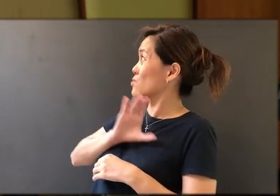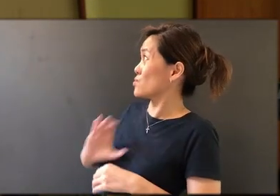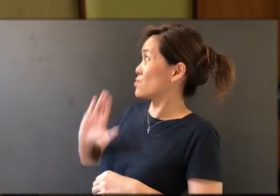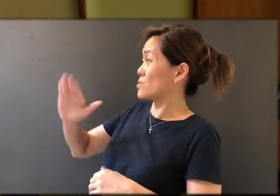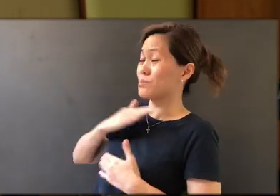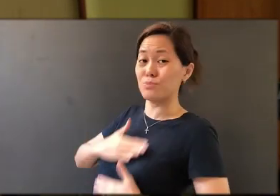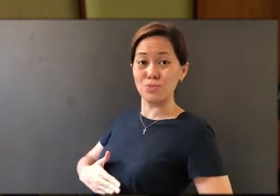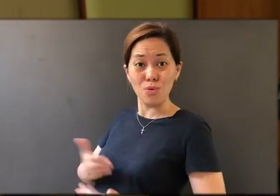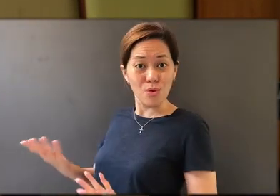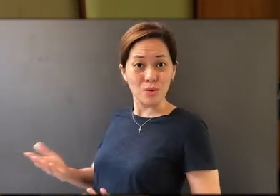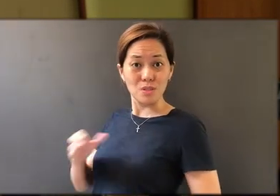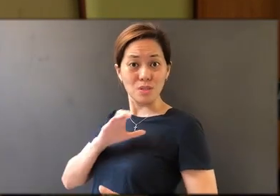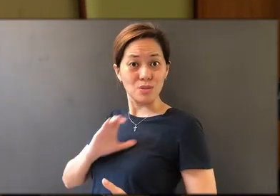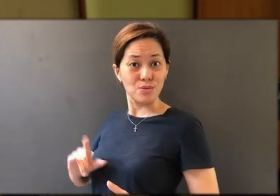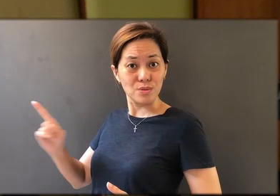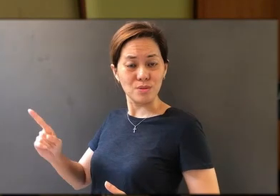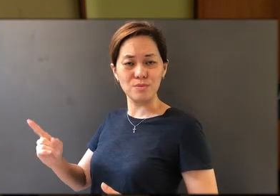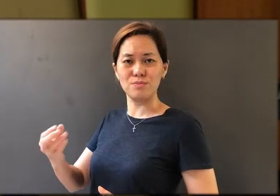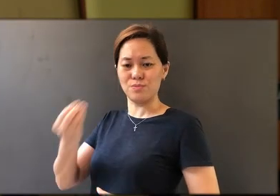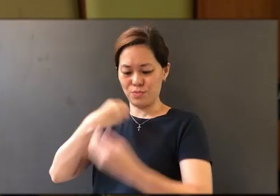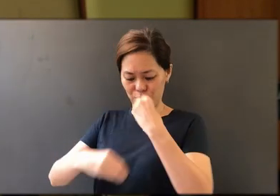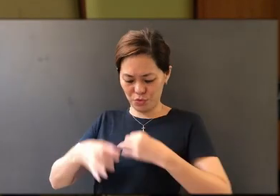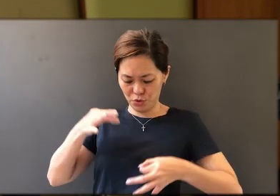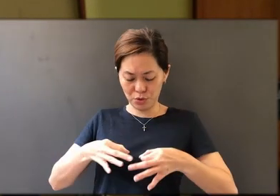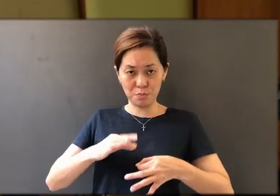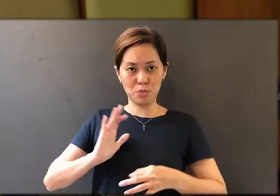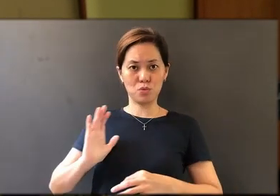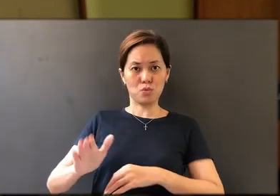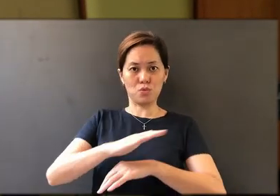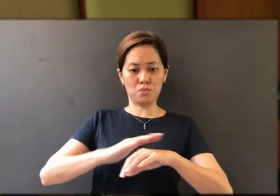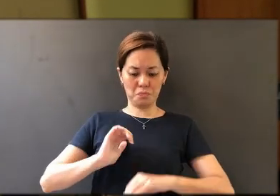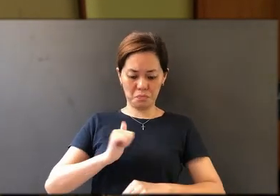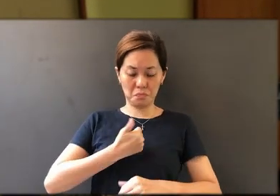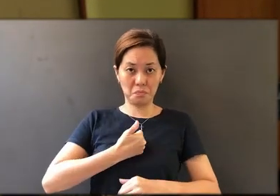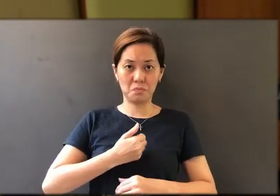eat and drink judgment on themselves. Let us now take a moment